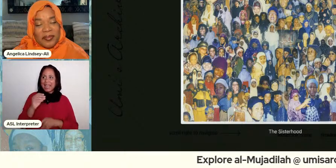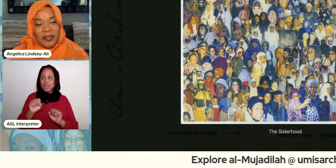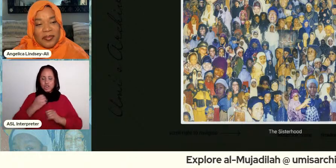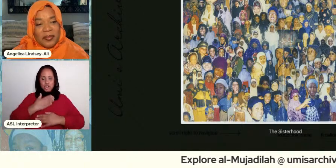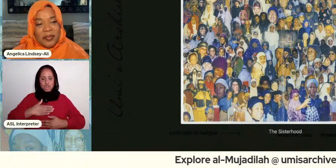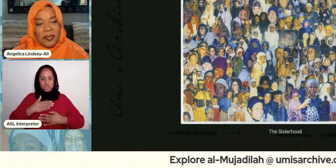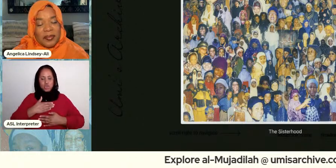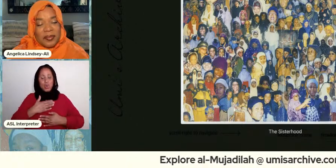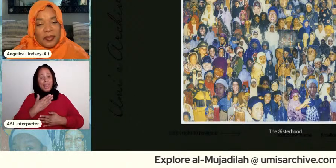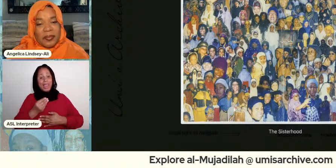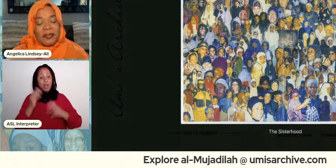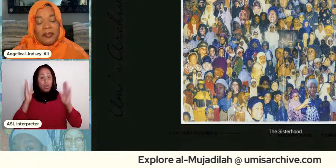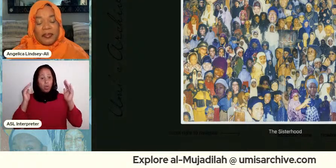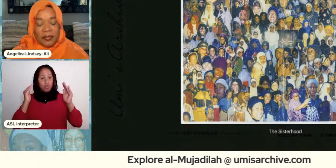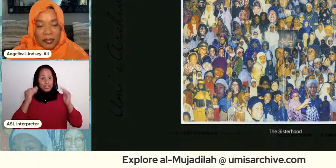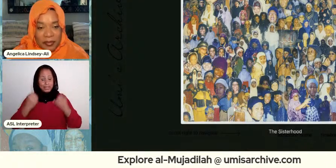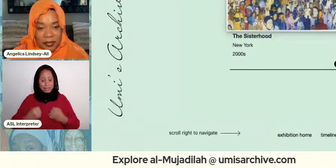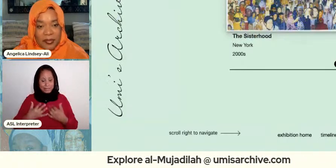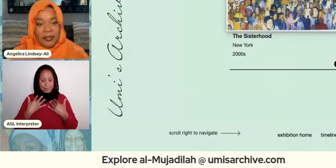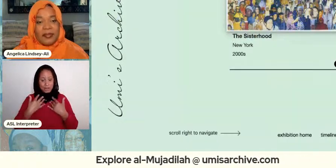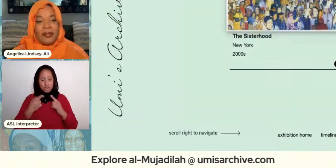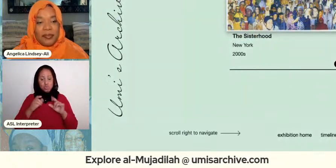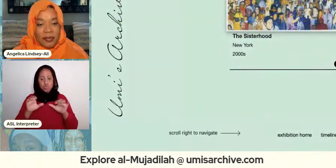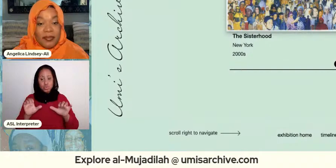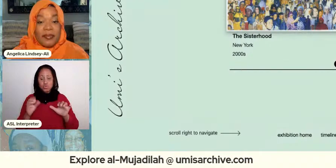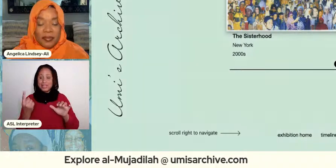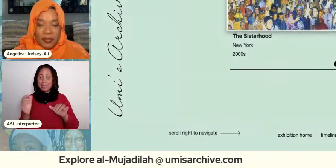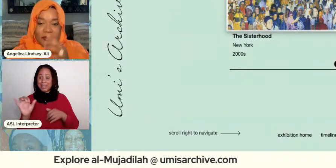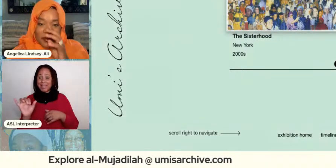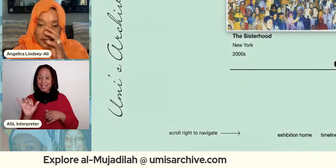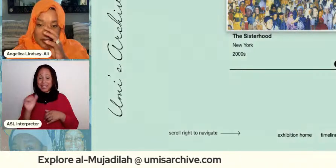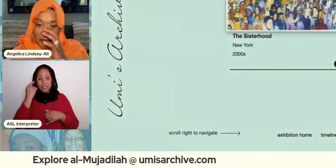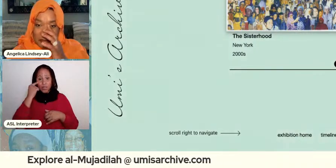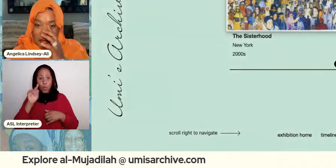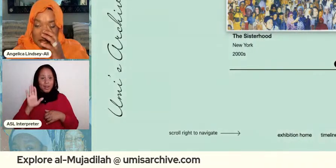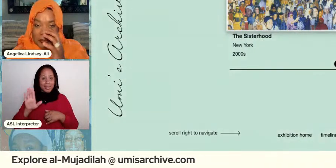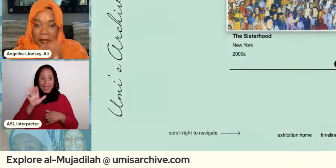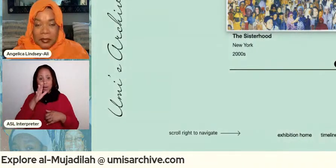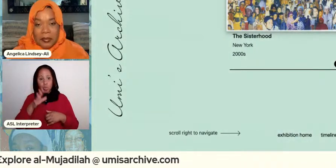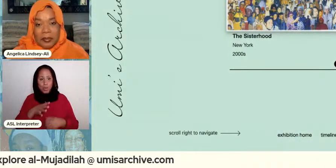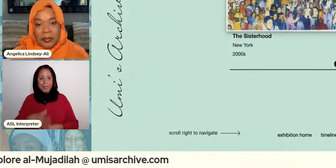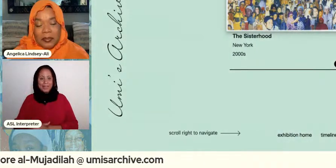inspired to do something like this for their own women right well there's exactly a god you know